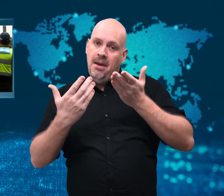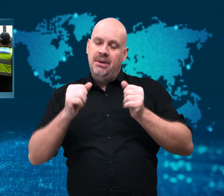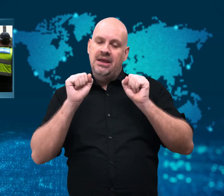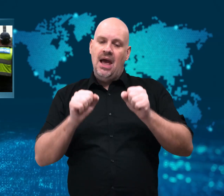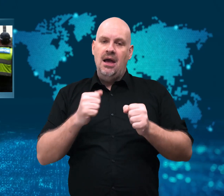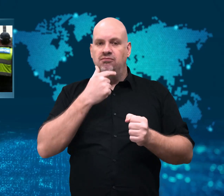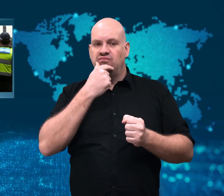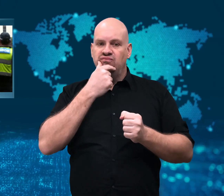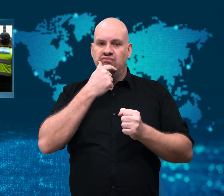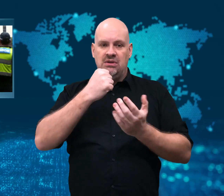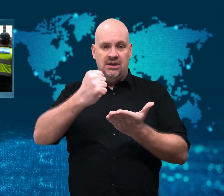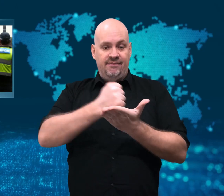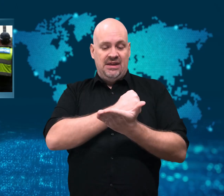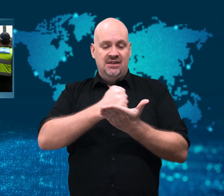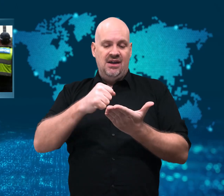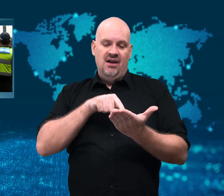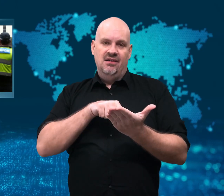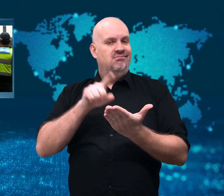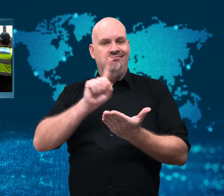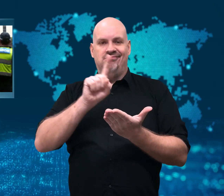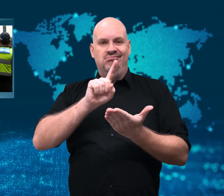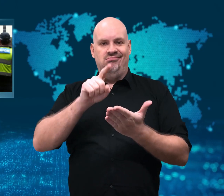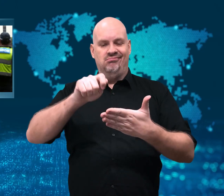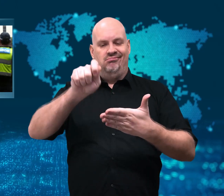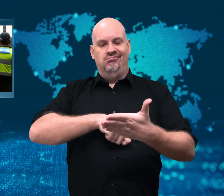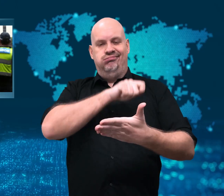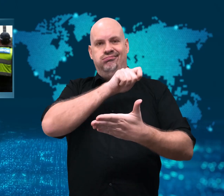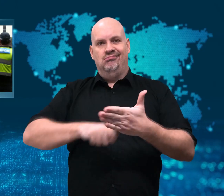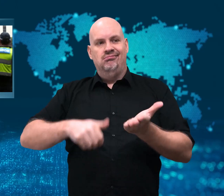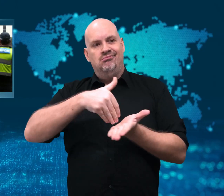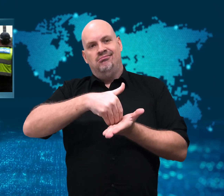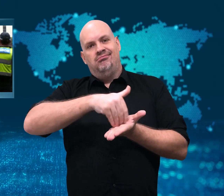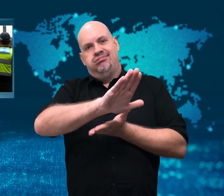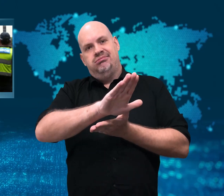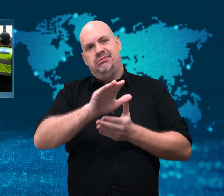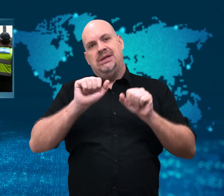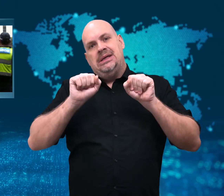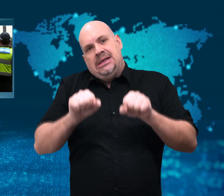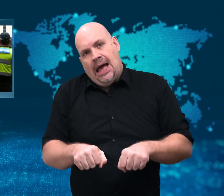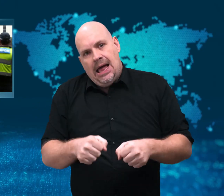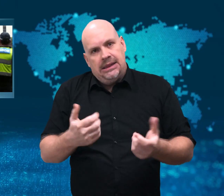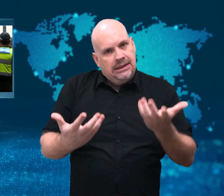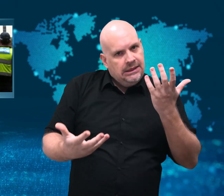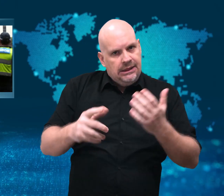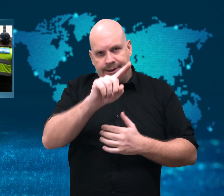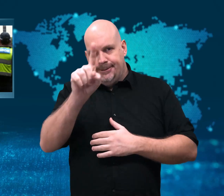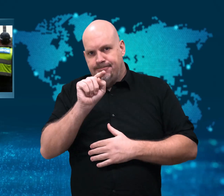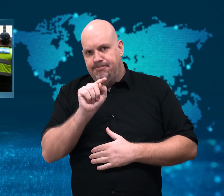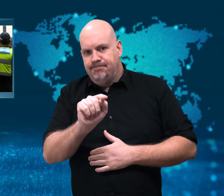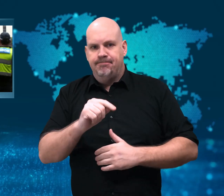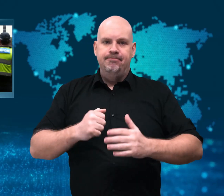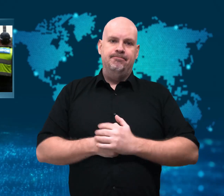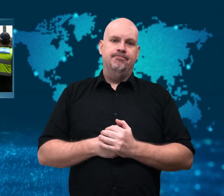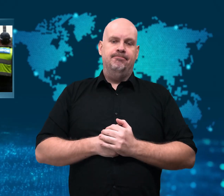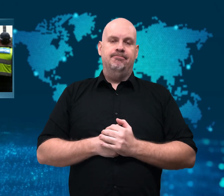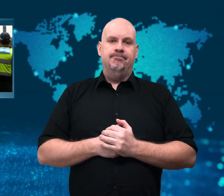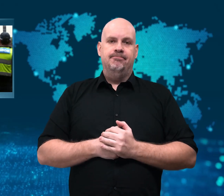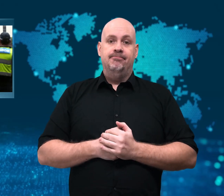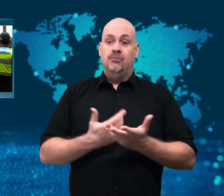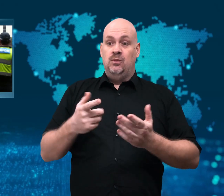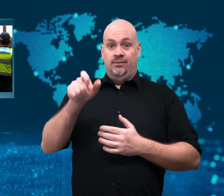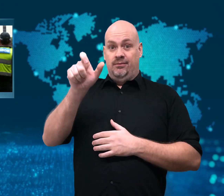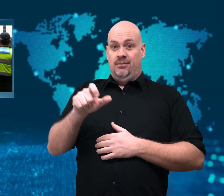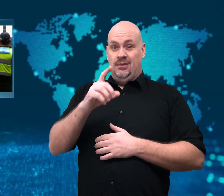the Immigration Minister says he could still personally cancel this visa.